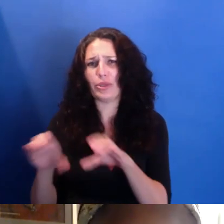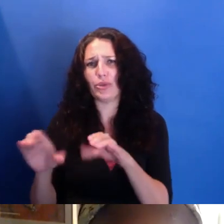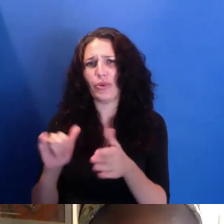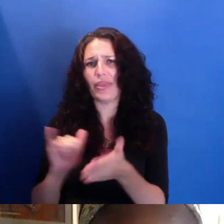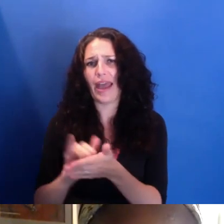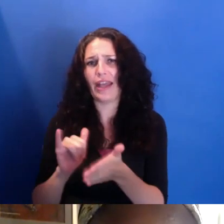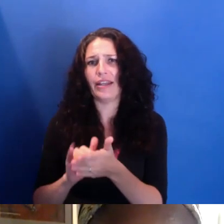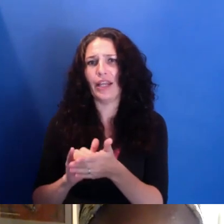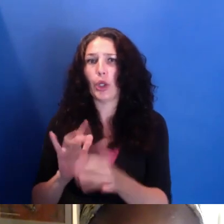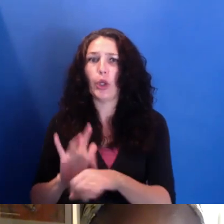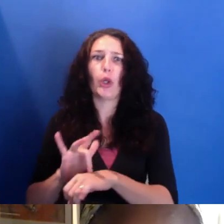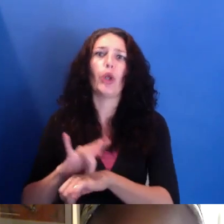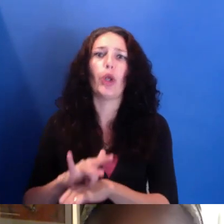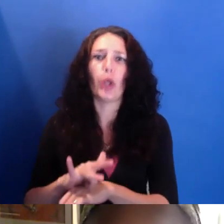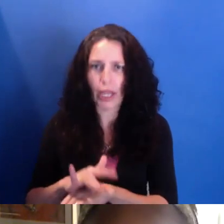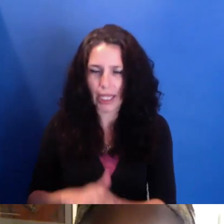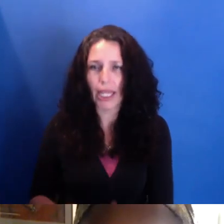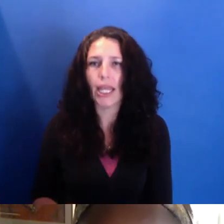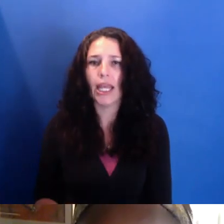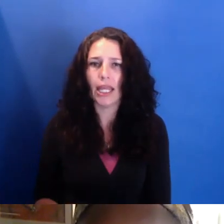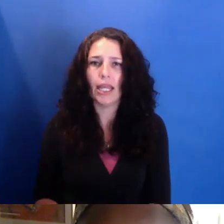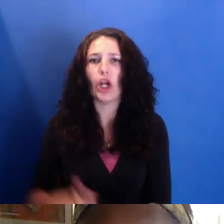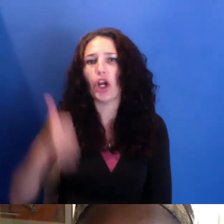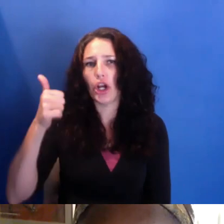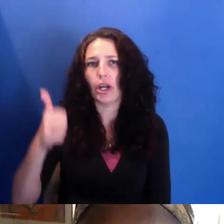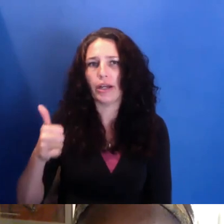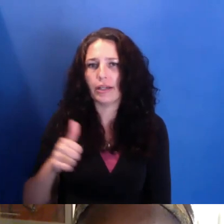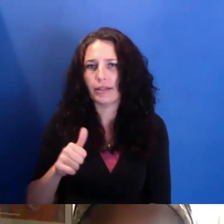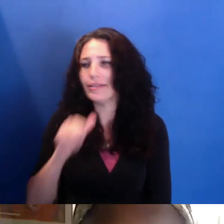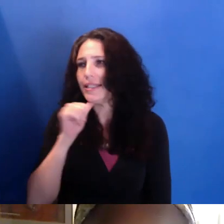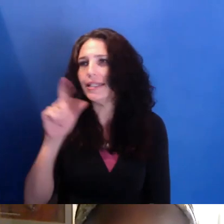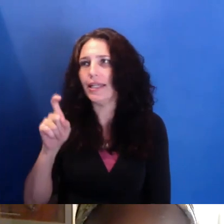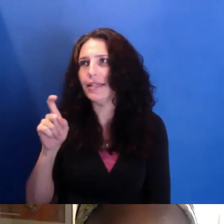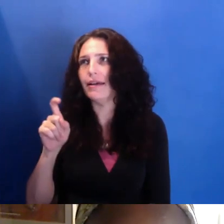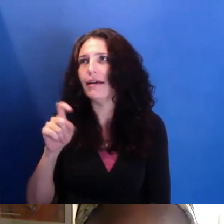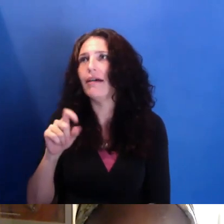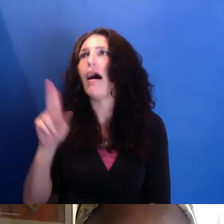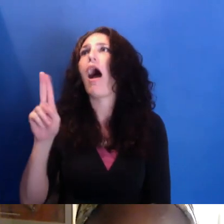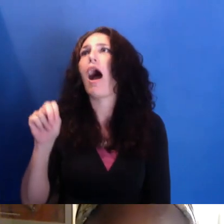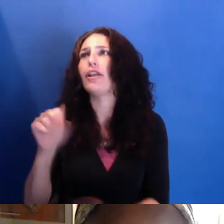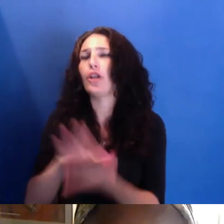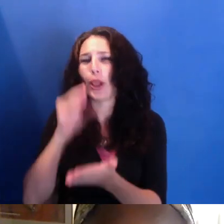The next question is from Christina to you, Louis. And the question is, what-- what do you think needs to change